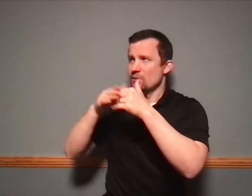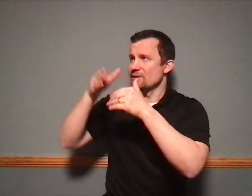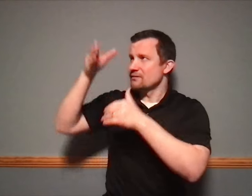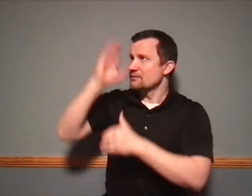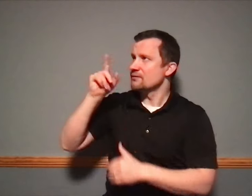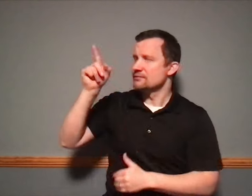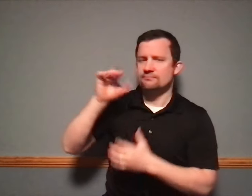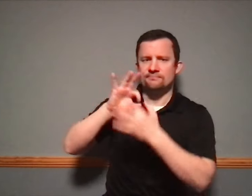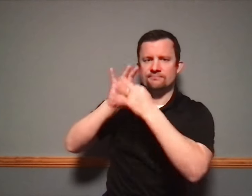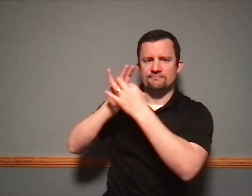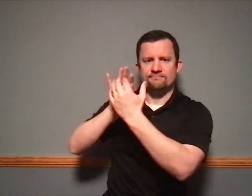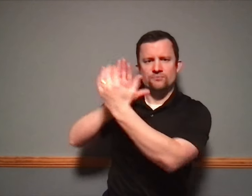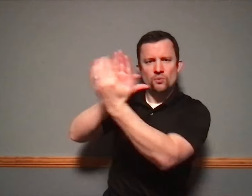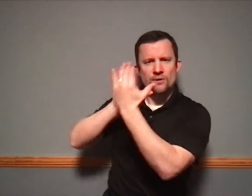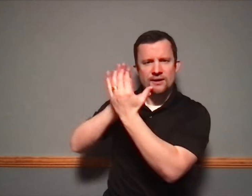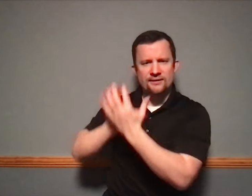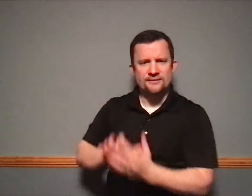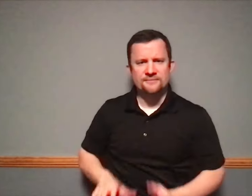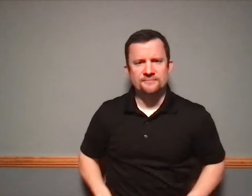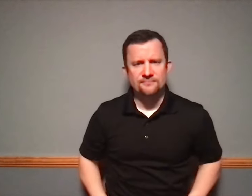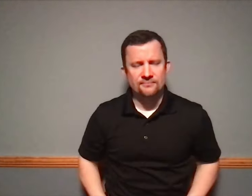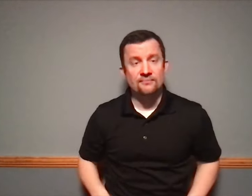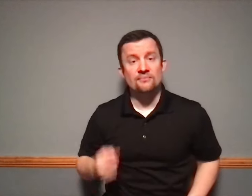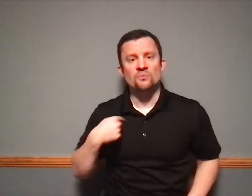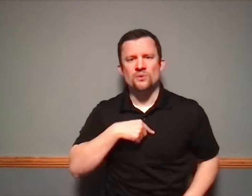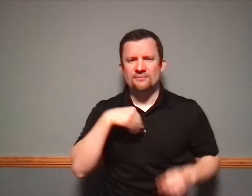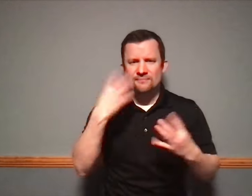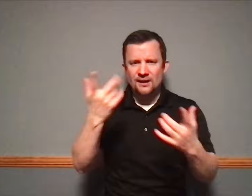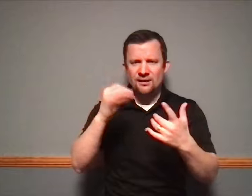by many things but this will allow us an opportunity to draw close to